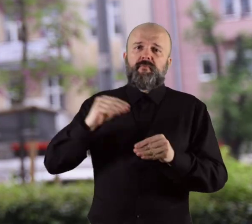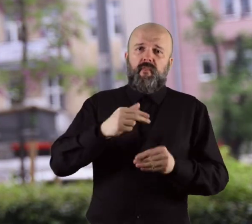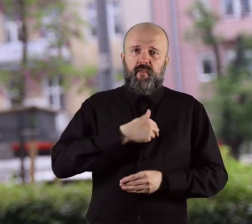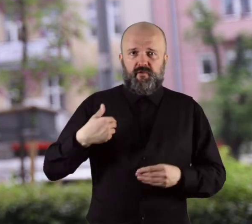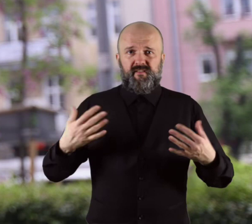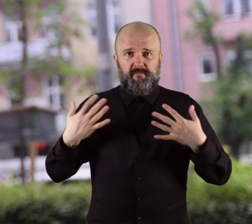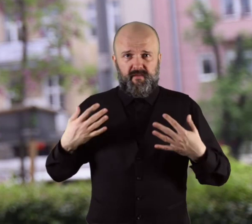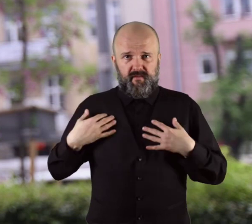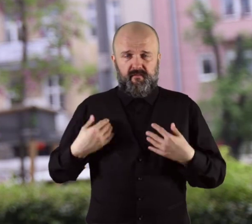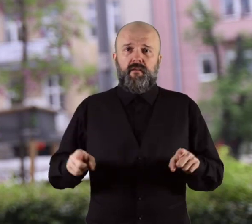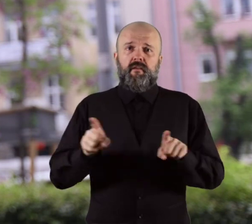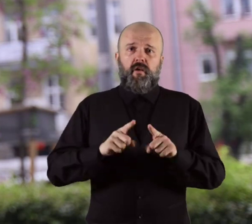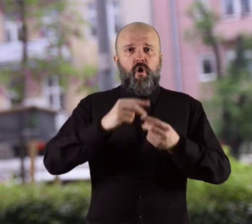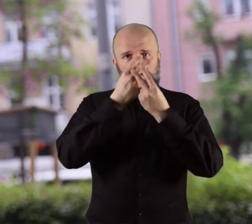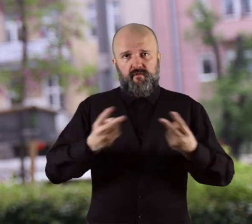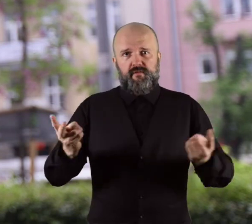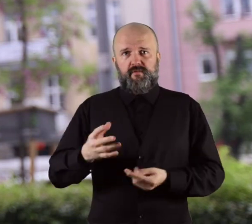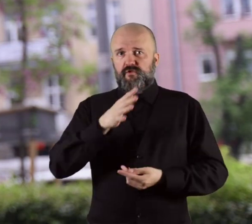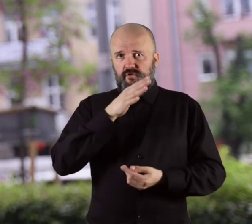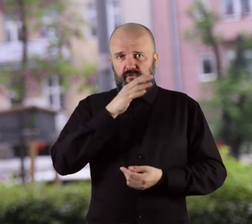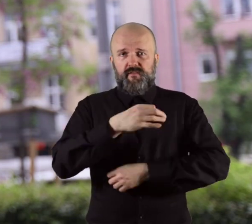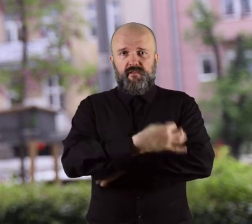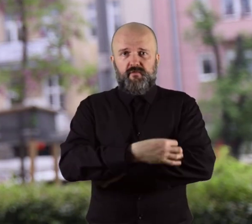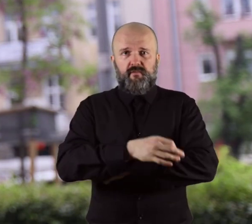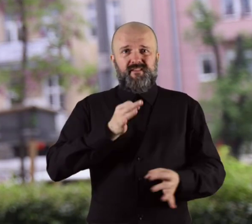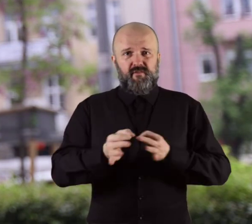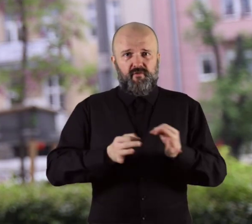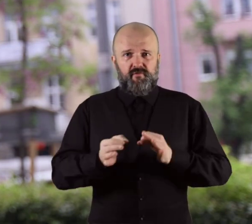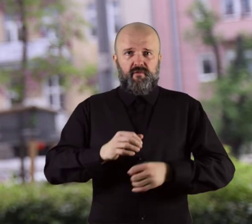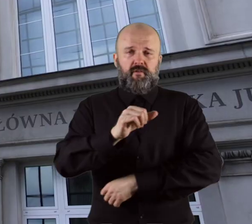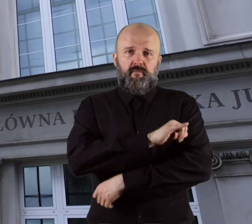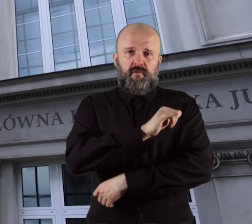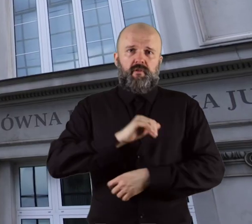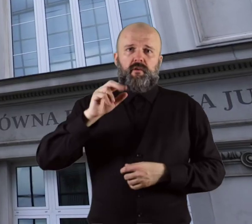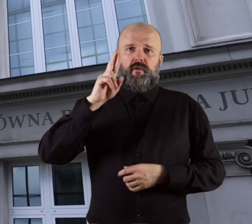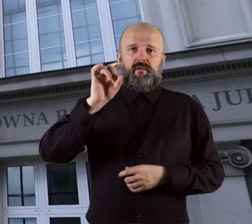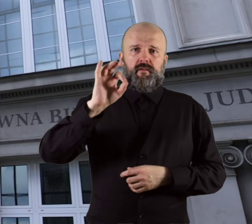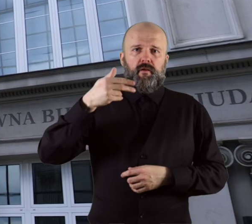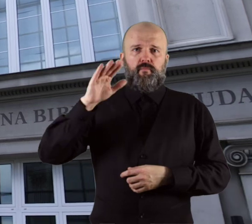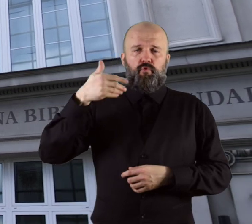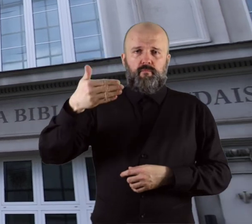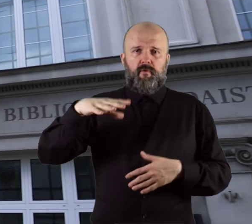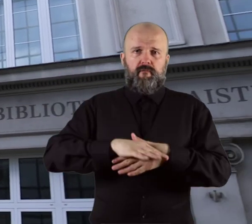and also by visiting the Jewish Historical Institute of Emanuel Ringelblum in Warsaw.